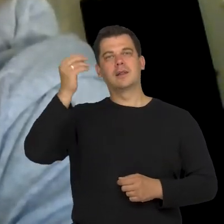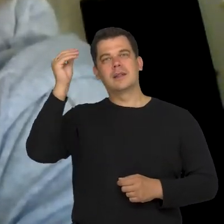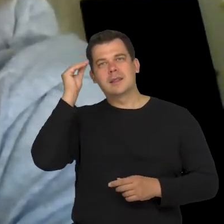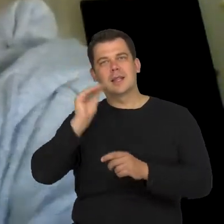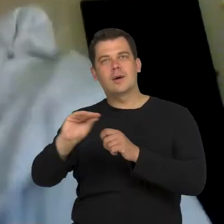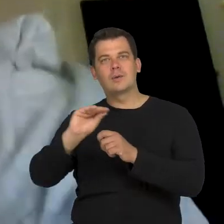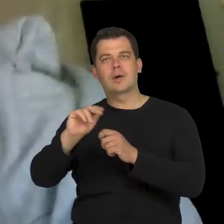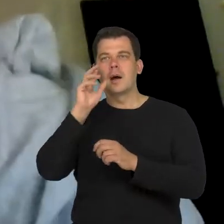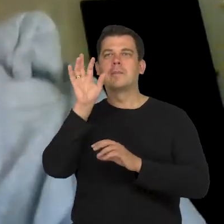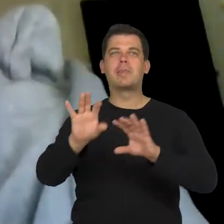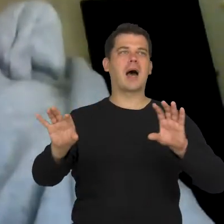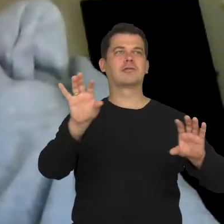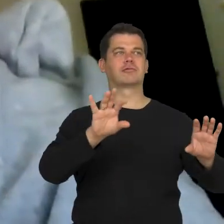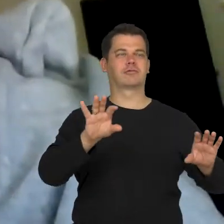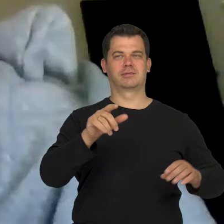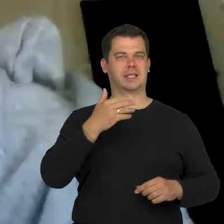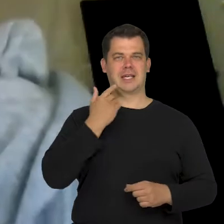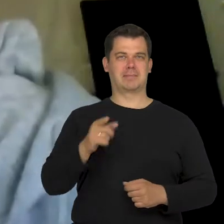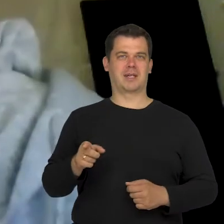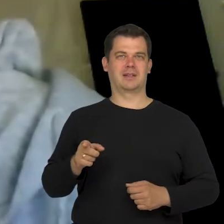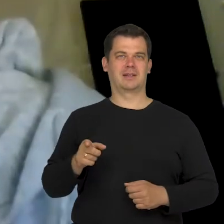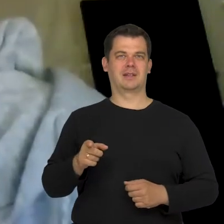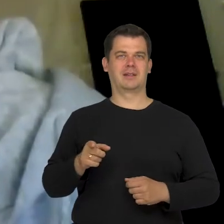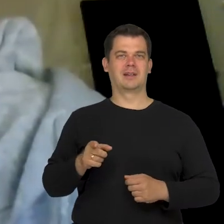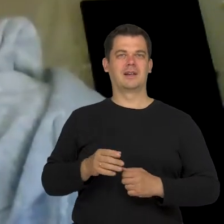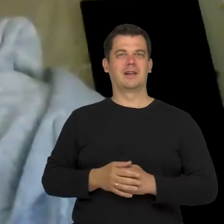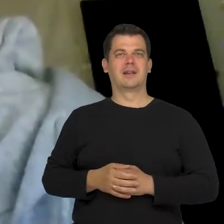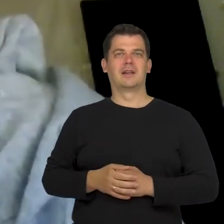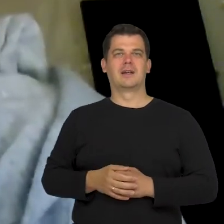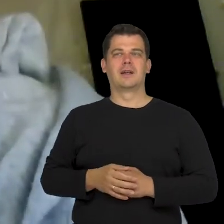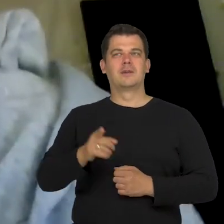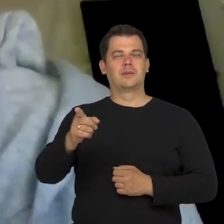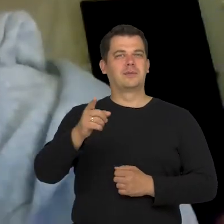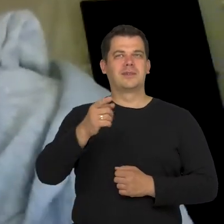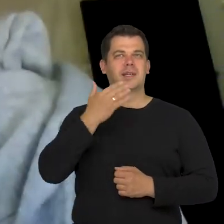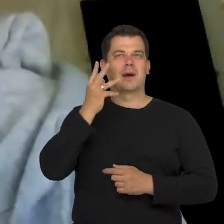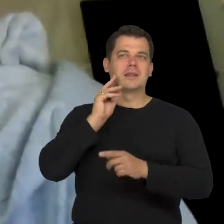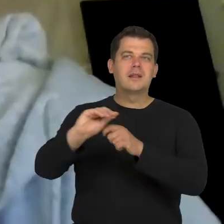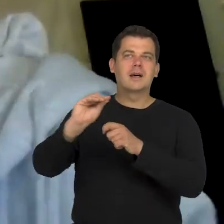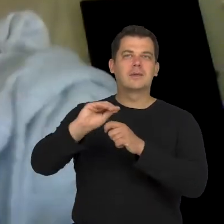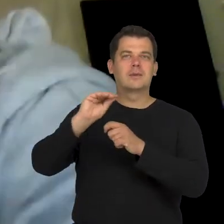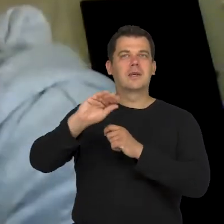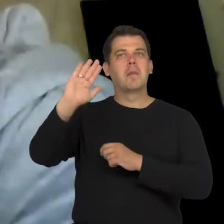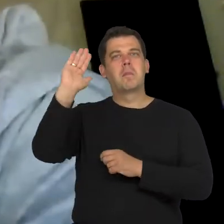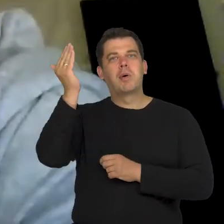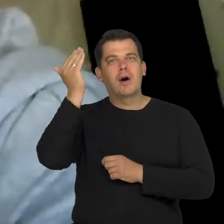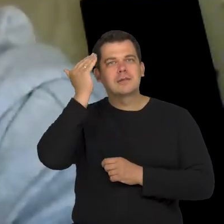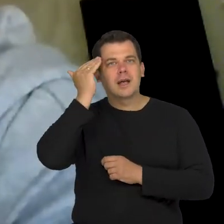They don't teach them how to learn about the world by looking, just as I said before.